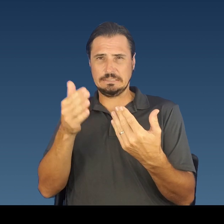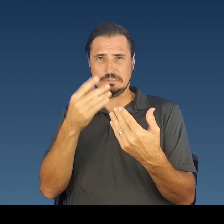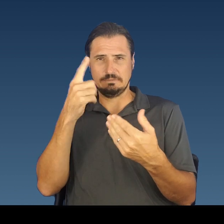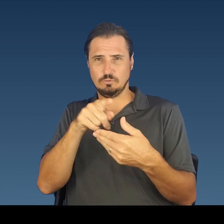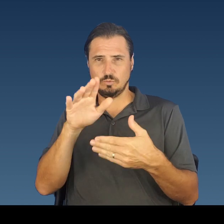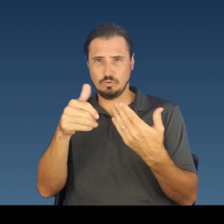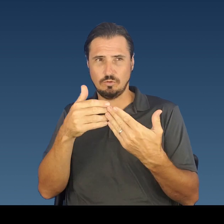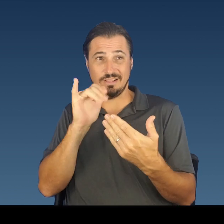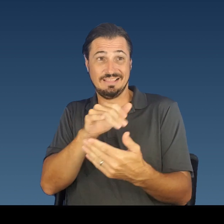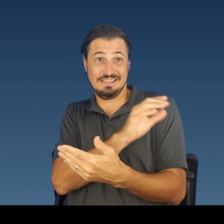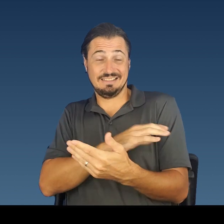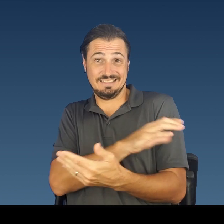everyone aged 12 and older